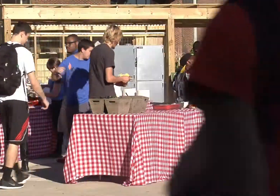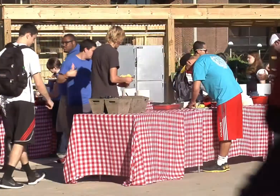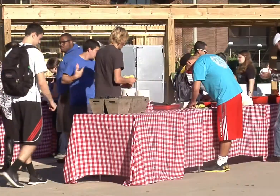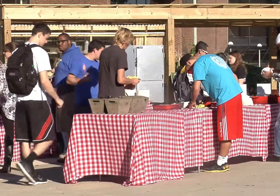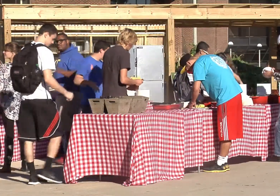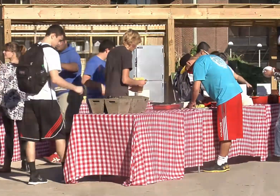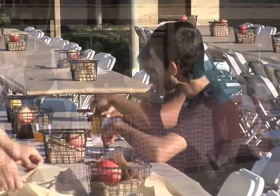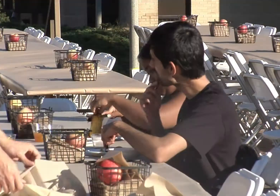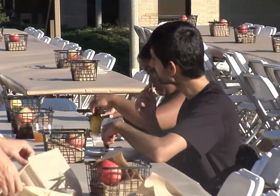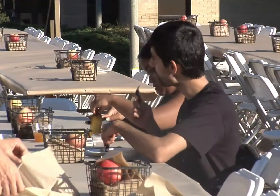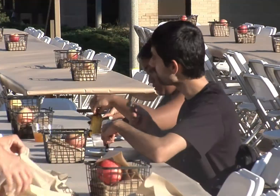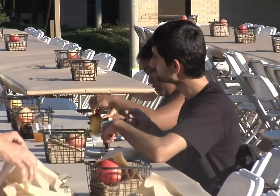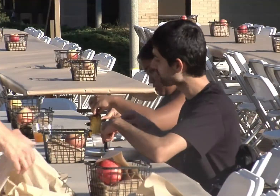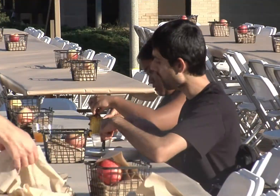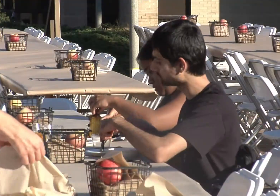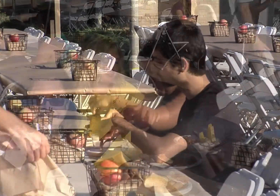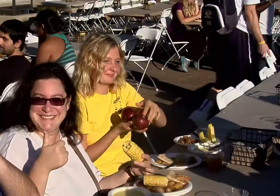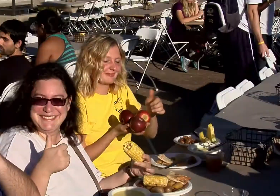after a long day of studying and working.